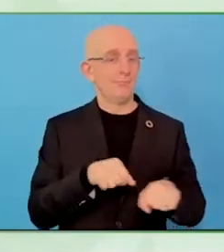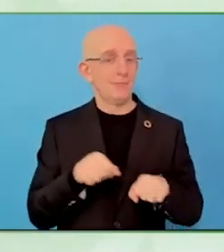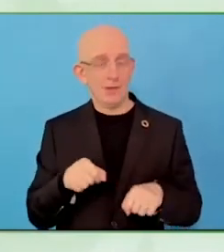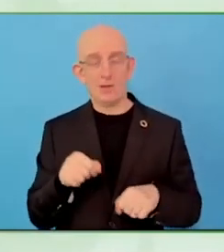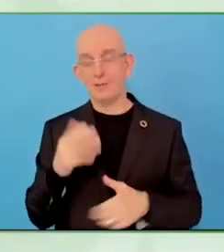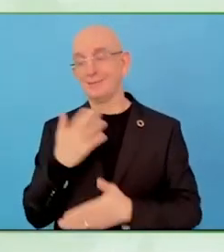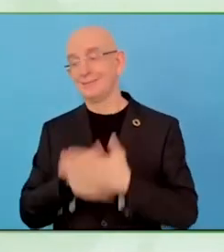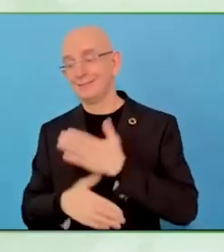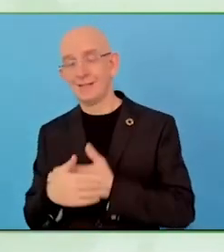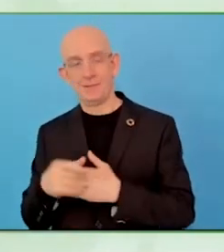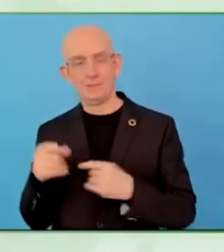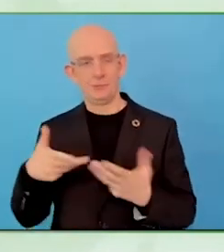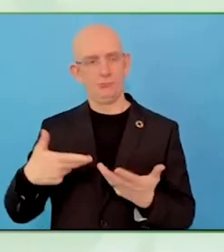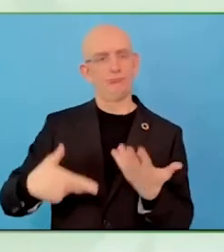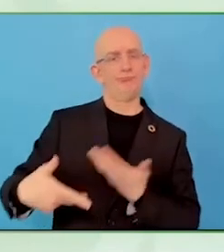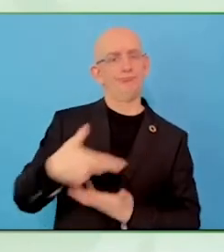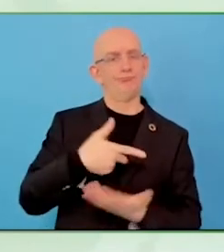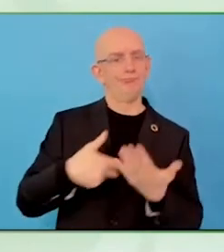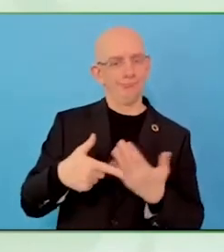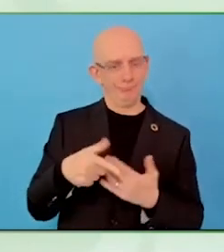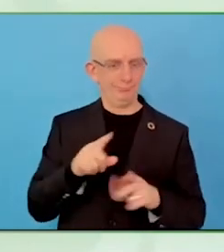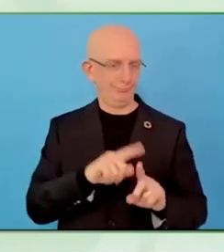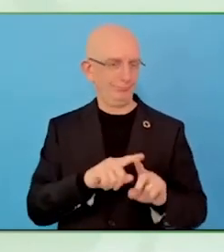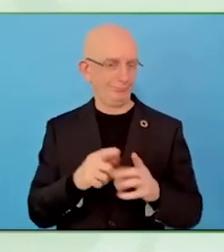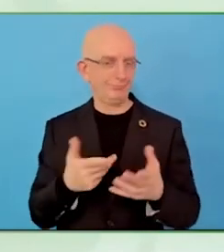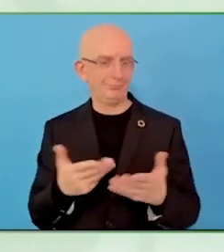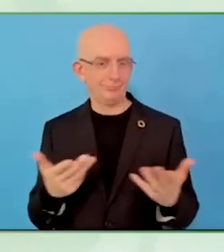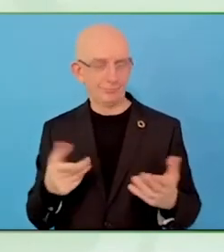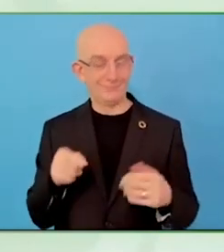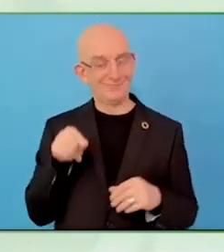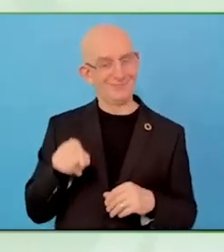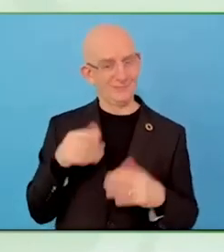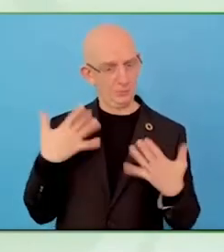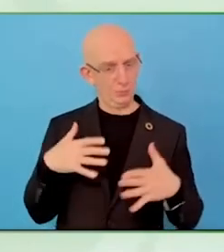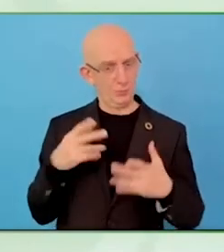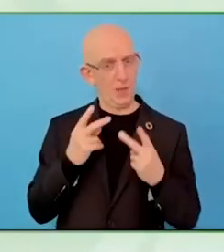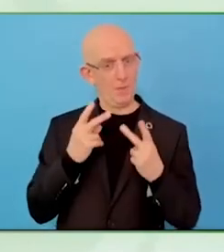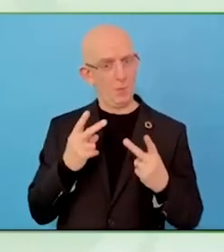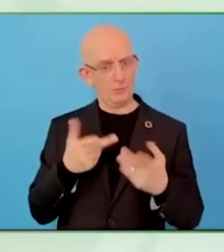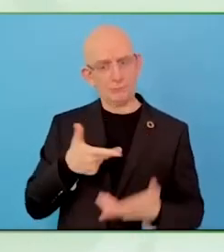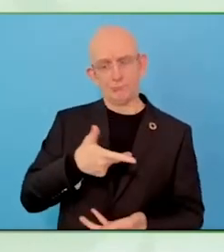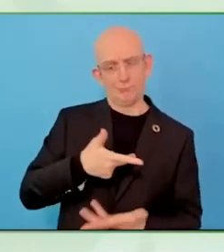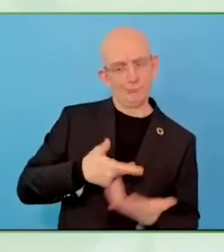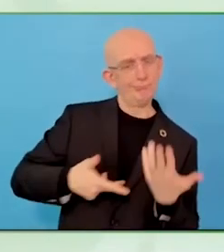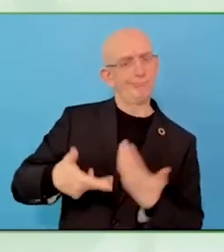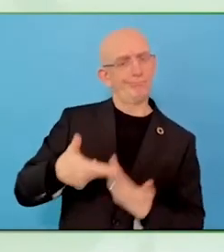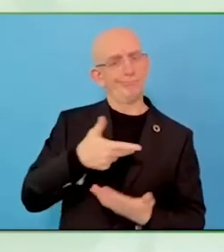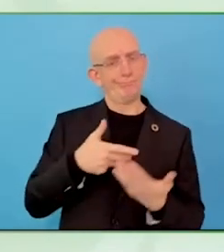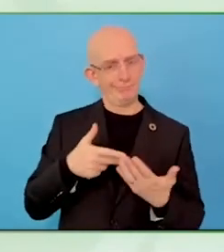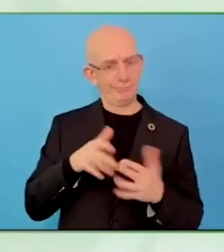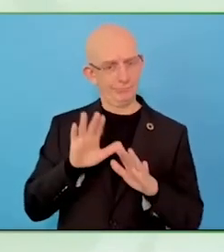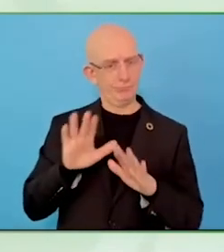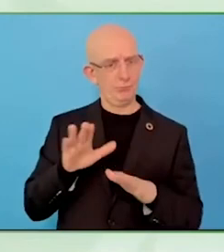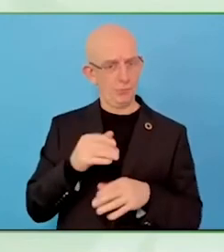Actually it is one of our different programs, bringing people together, to work together.